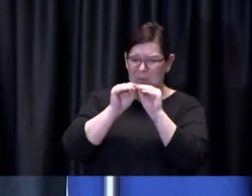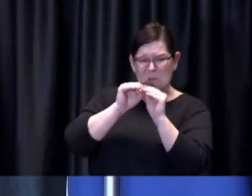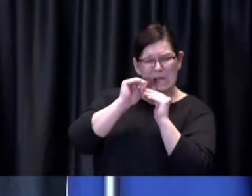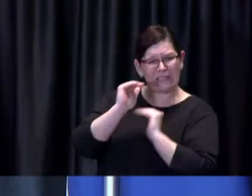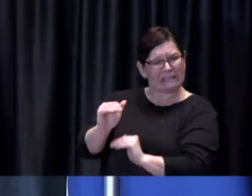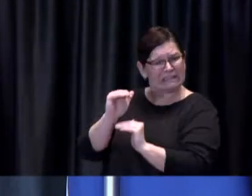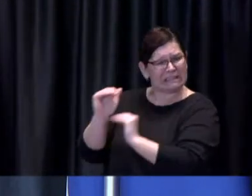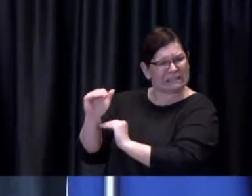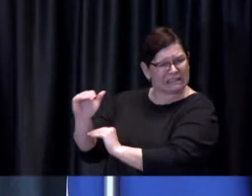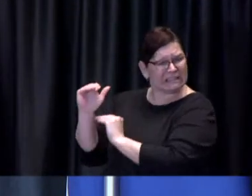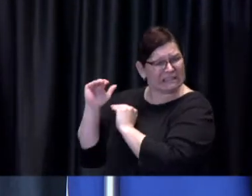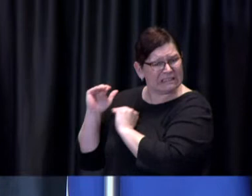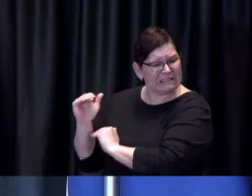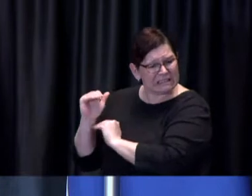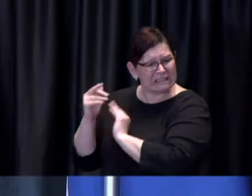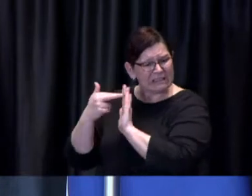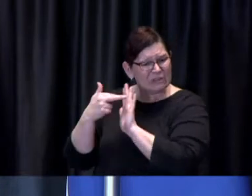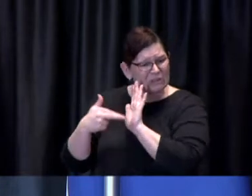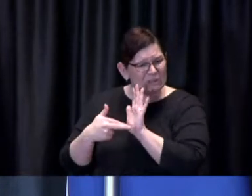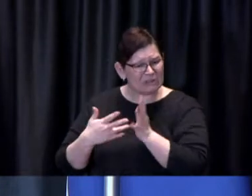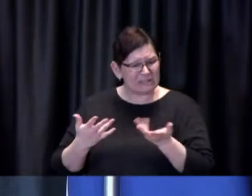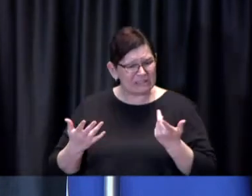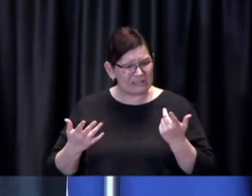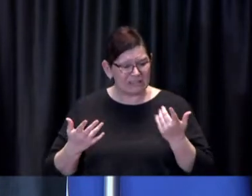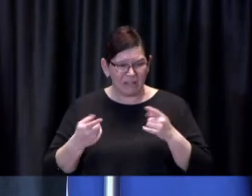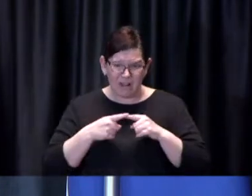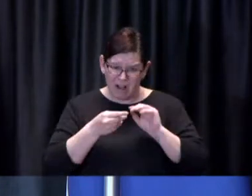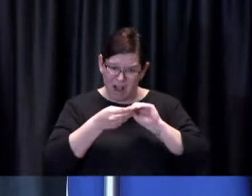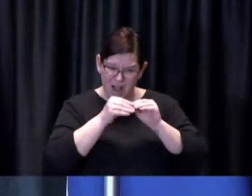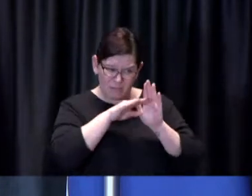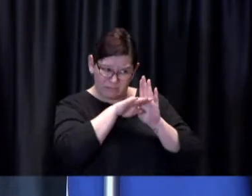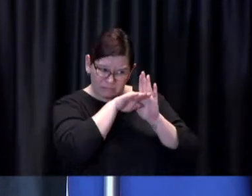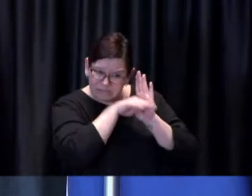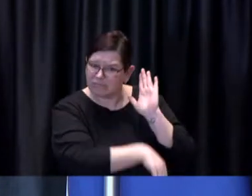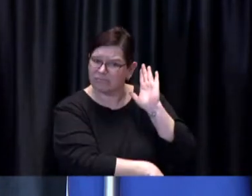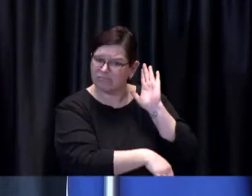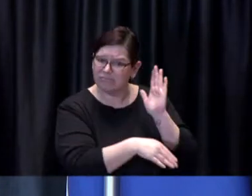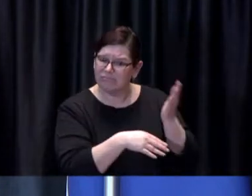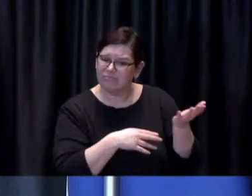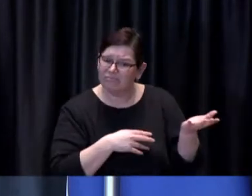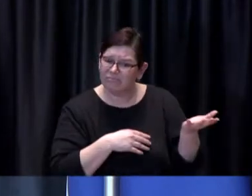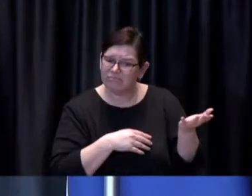or do you think that those things will be allowed to continue even as cases continue to soar